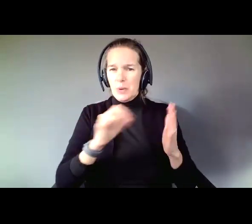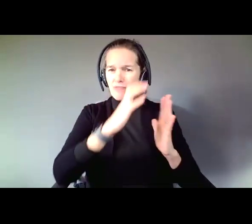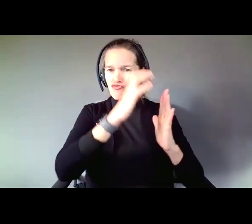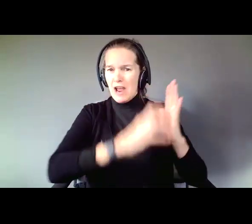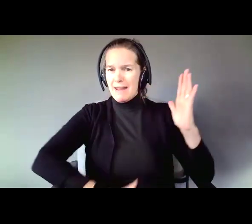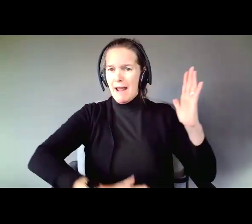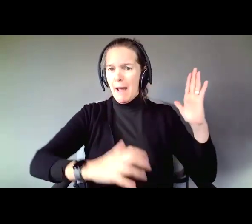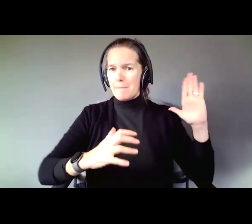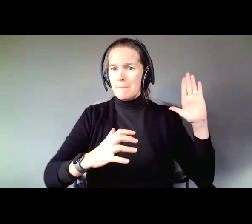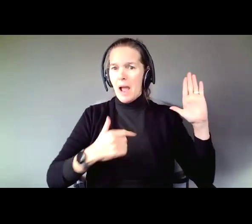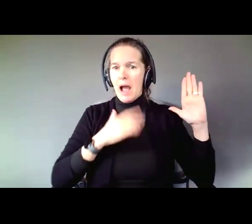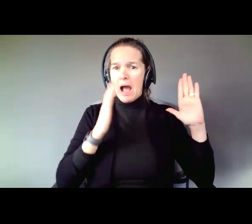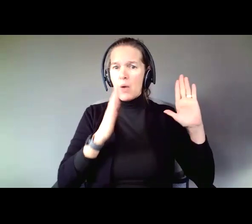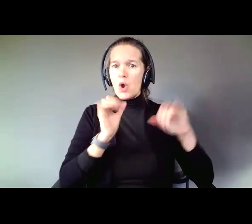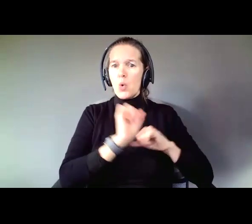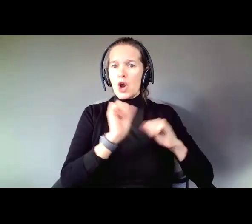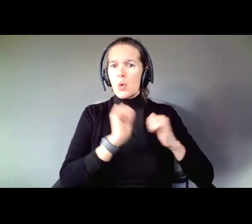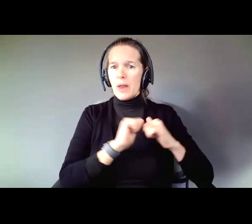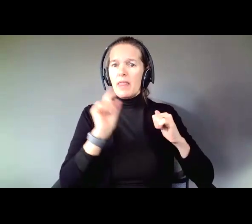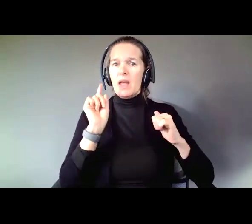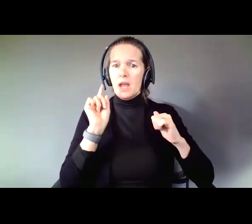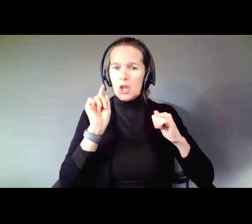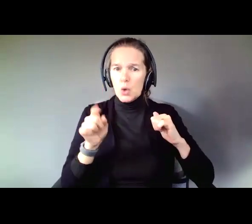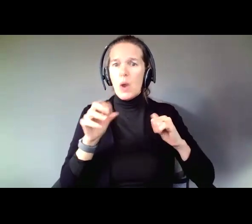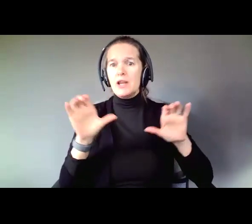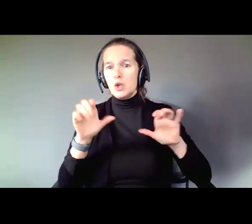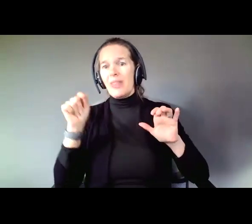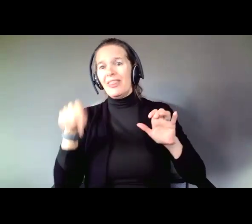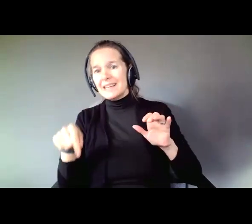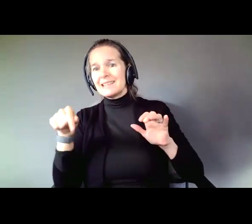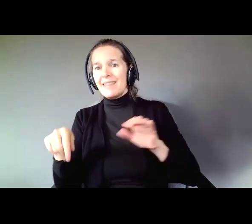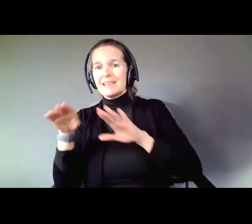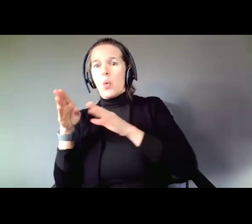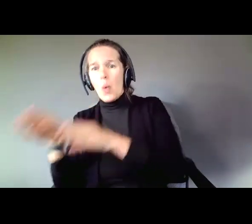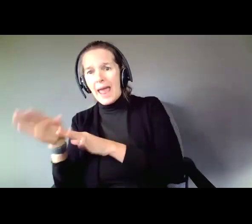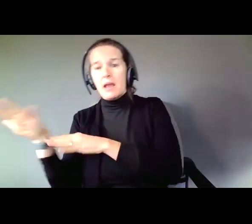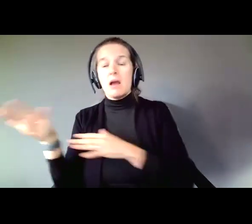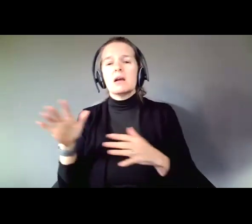I will work with you to do this thing in this way. And some people like it even more specific kind,